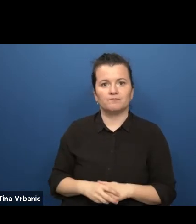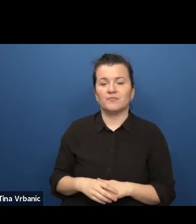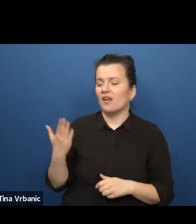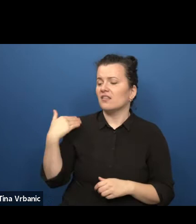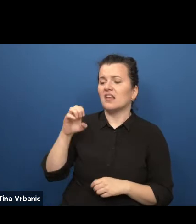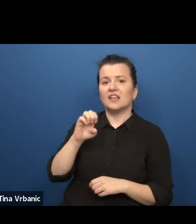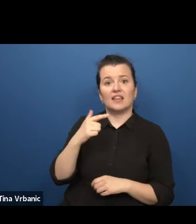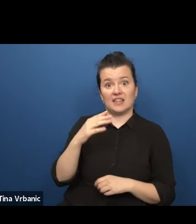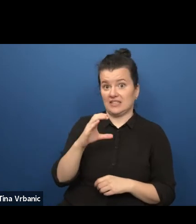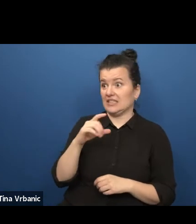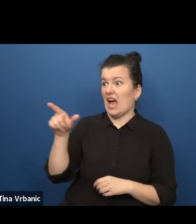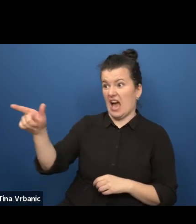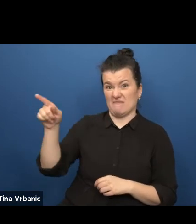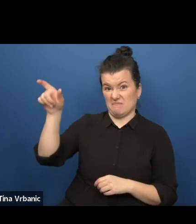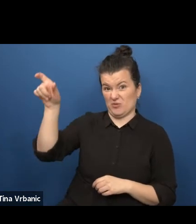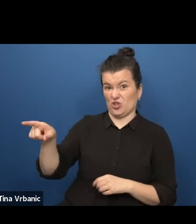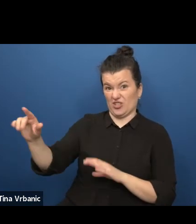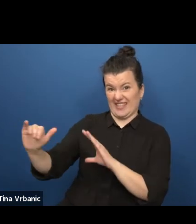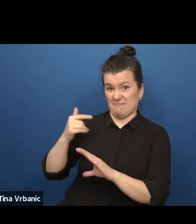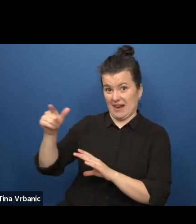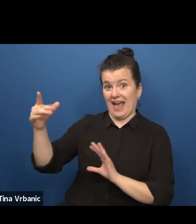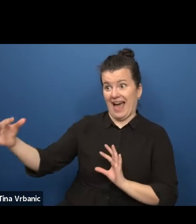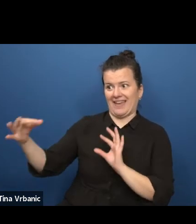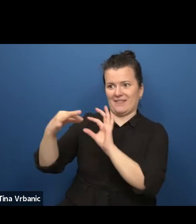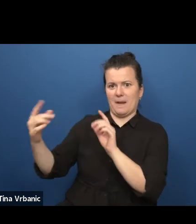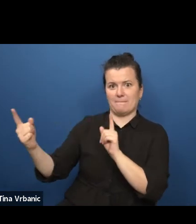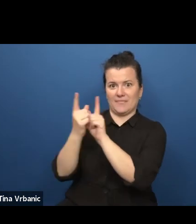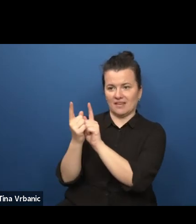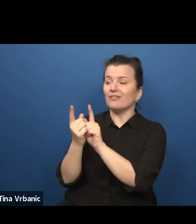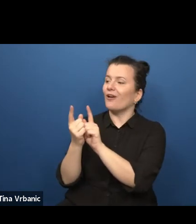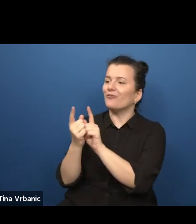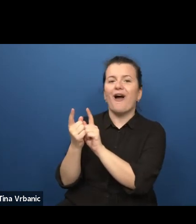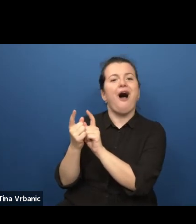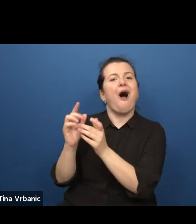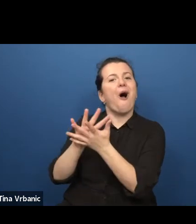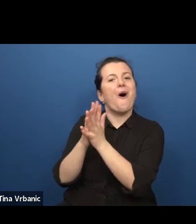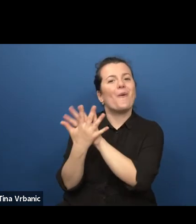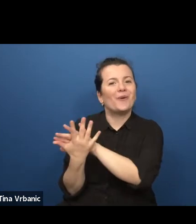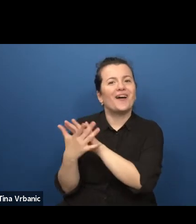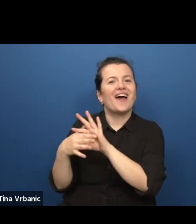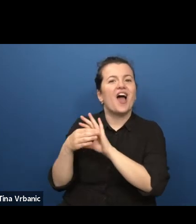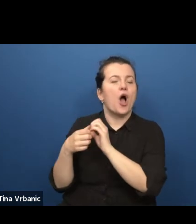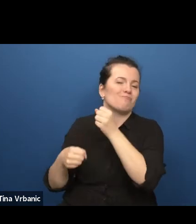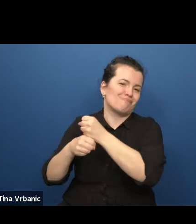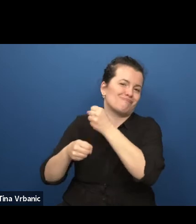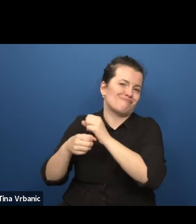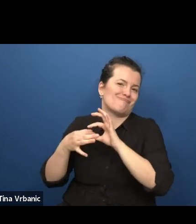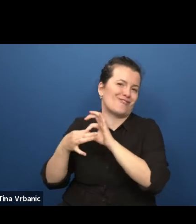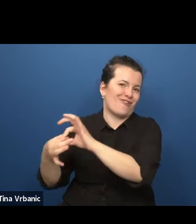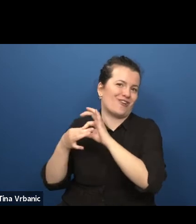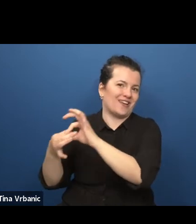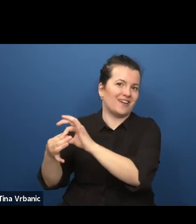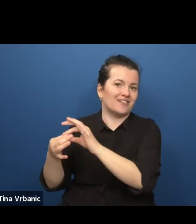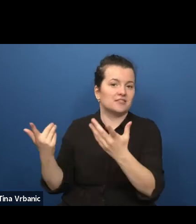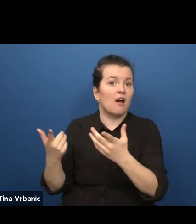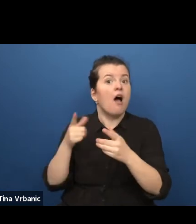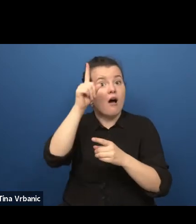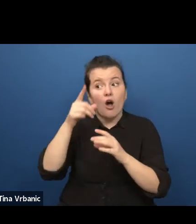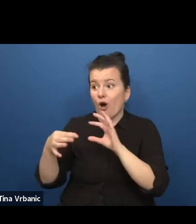and she became a colleague next to many other new colleagues from all over Europe. Pointing out that personal contact,